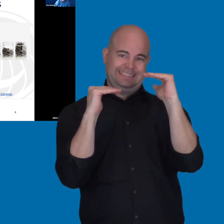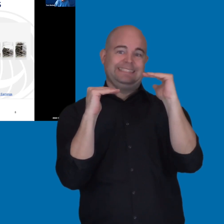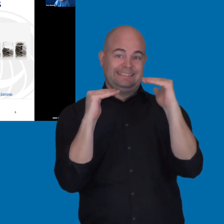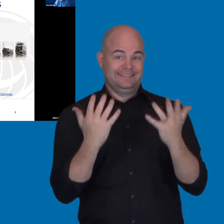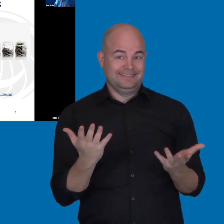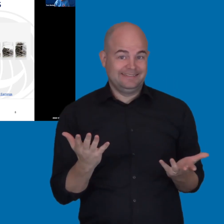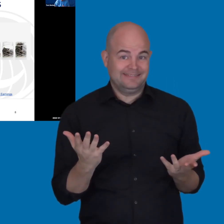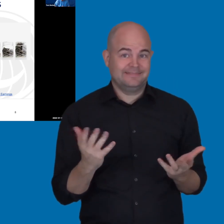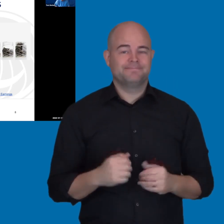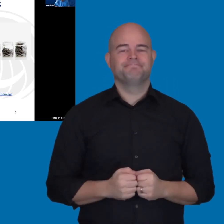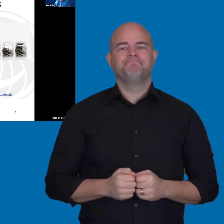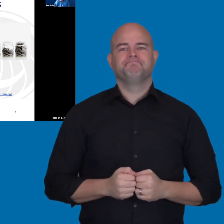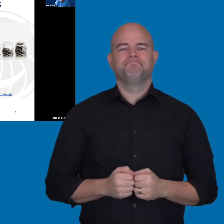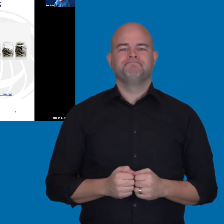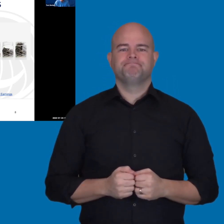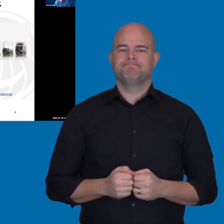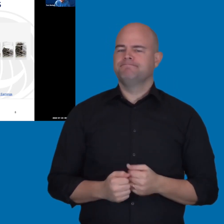So, for this one, I wanted to highlight.